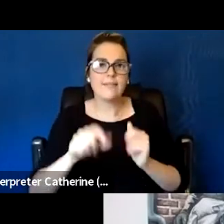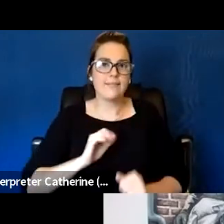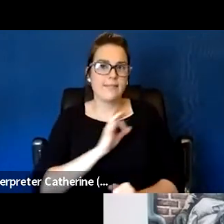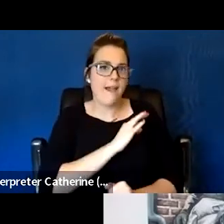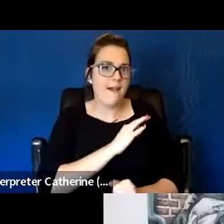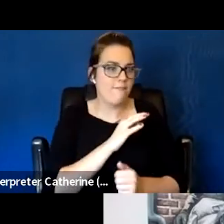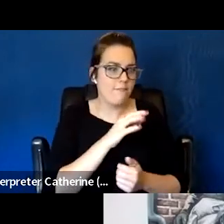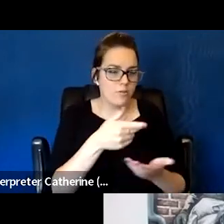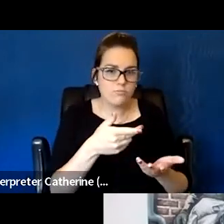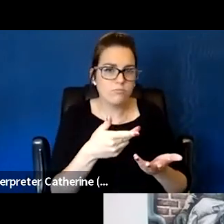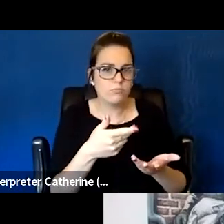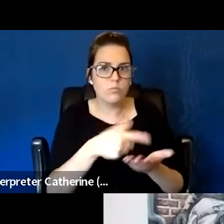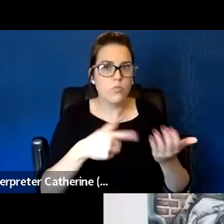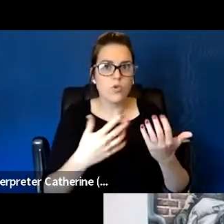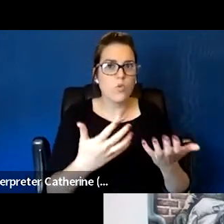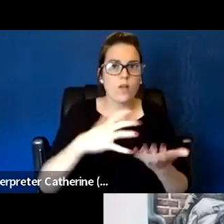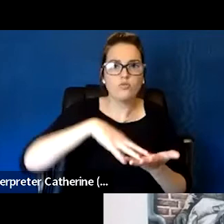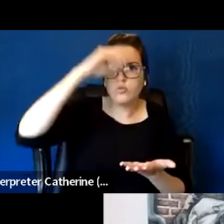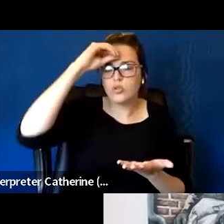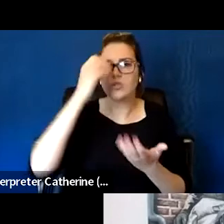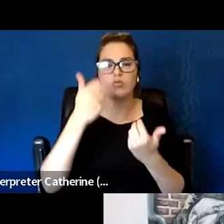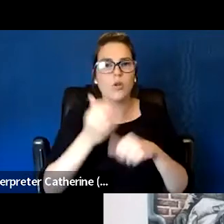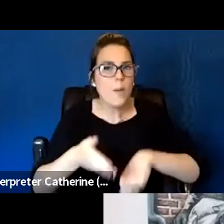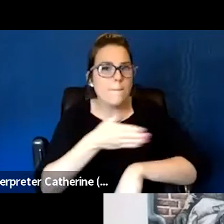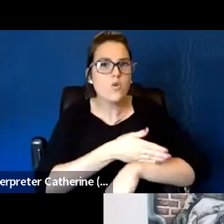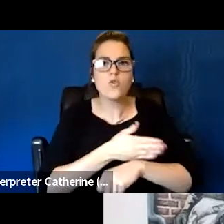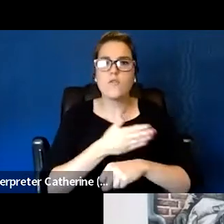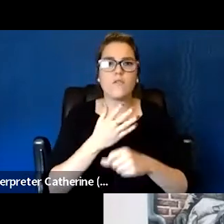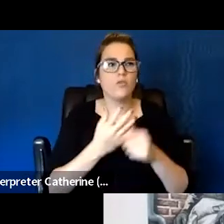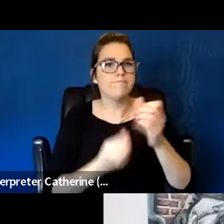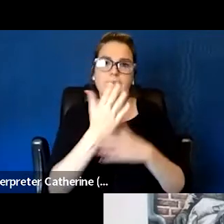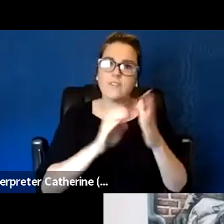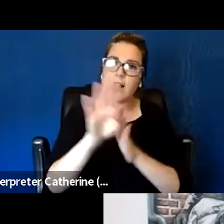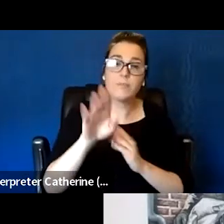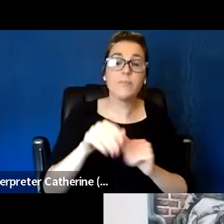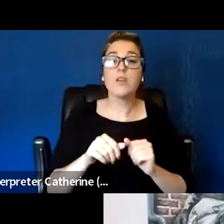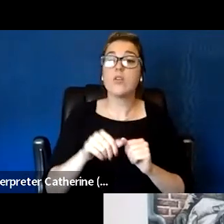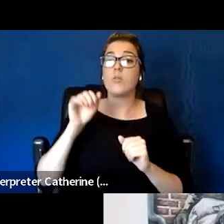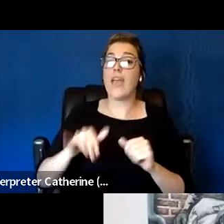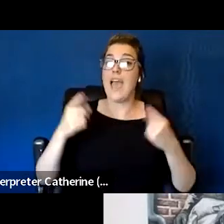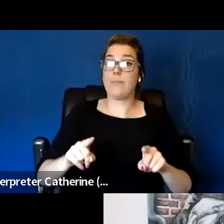So that's something that as an organization at Fountain House, but overall in the field is something